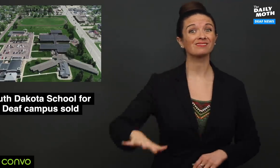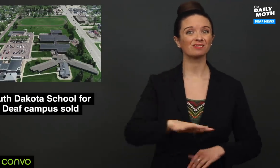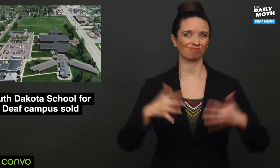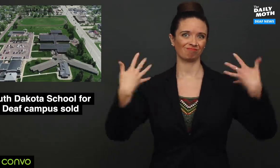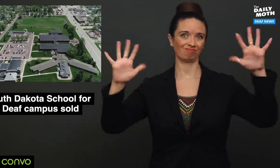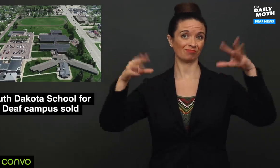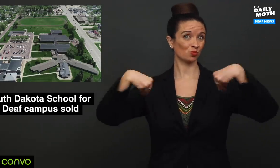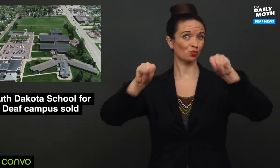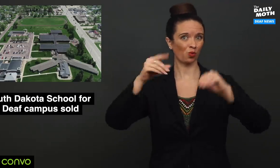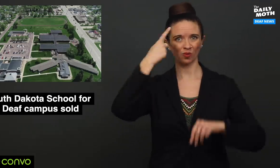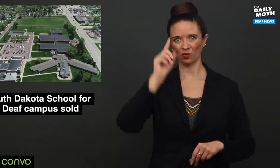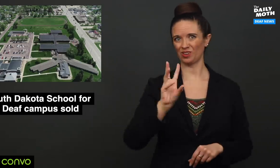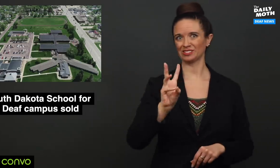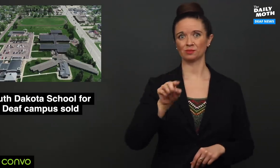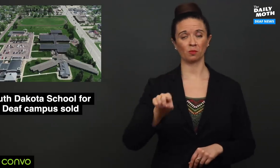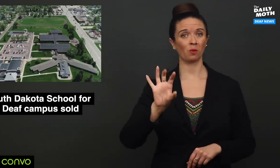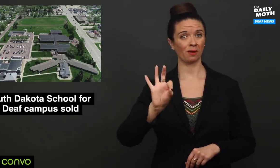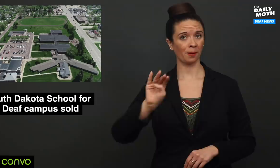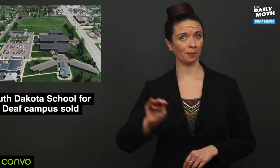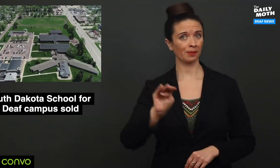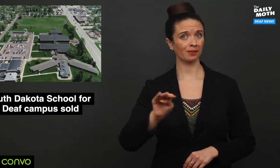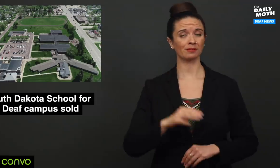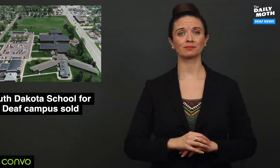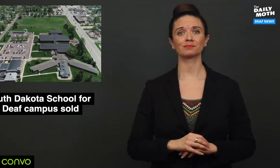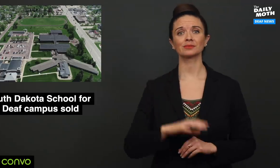has been sold for $6.9 million.